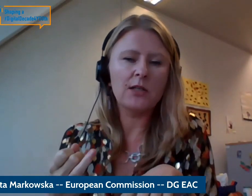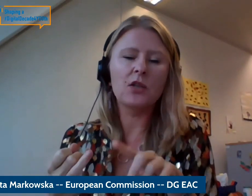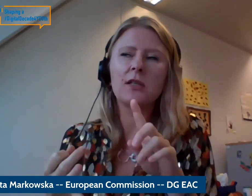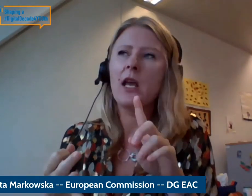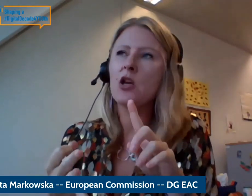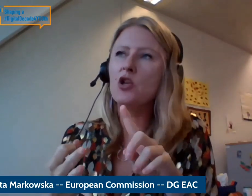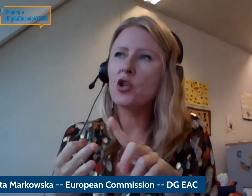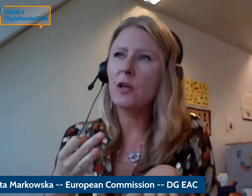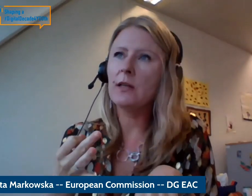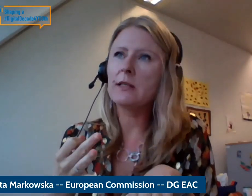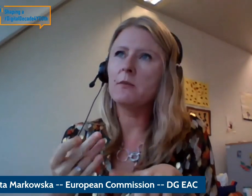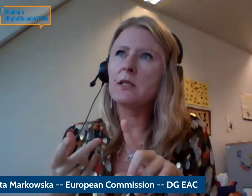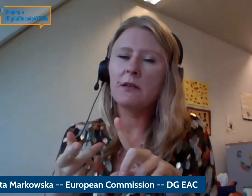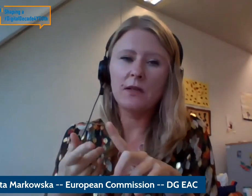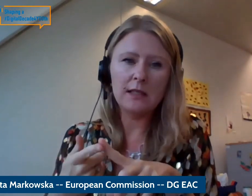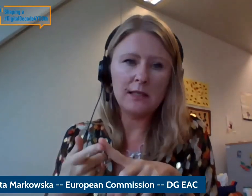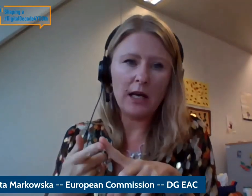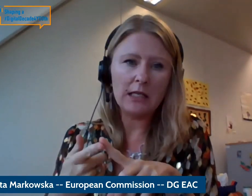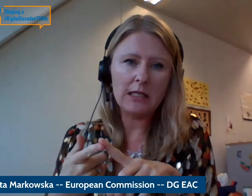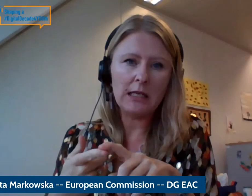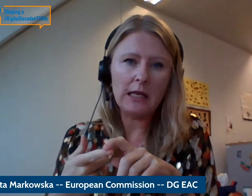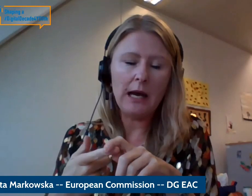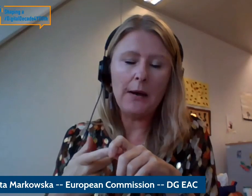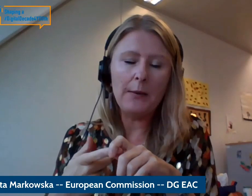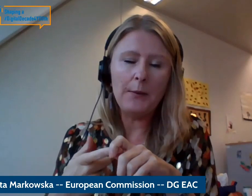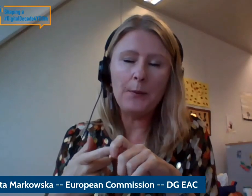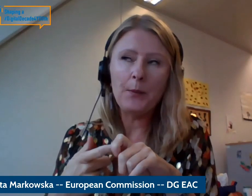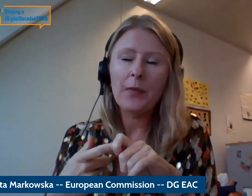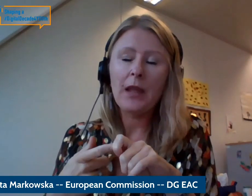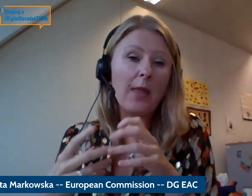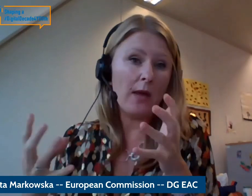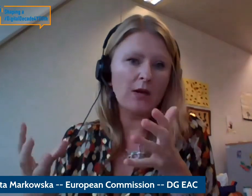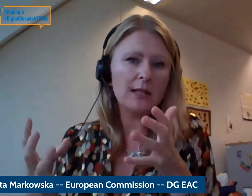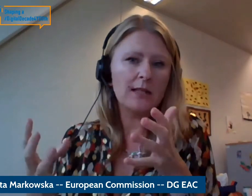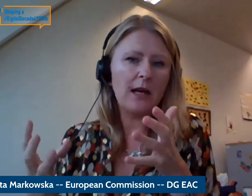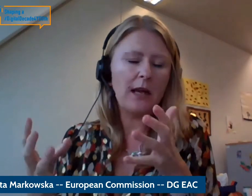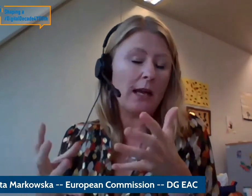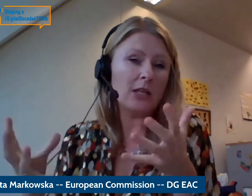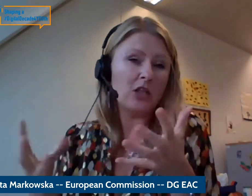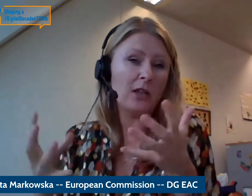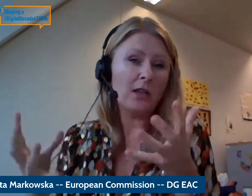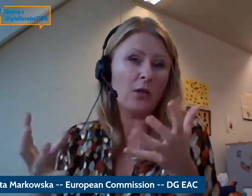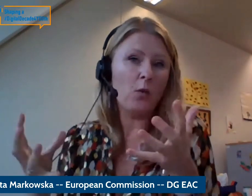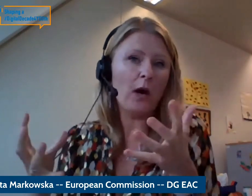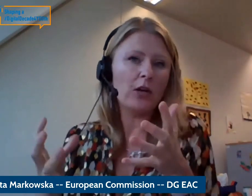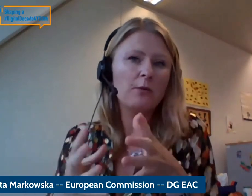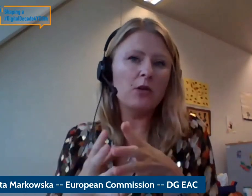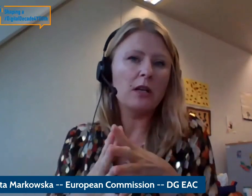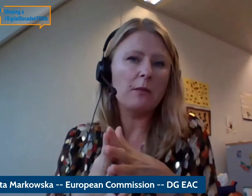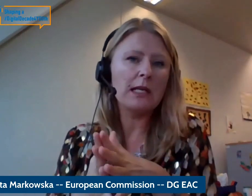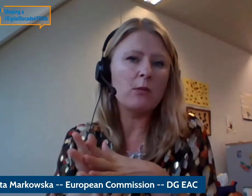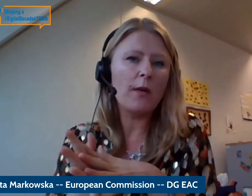broadcasters journalisms civil society, and the wider society